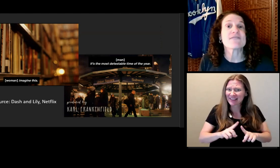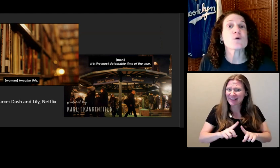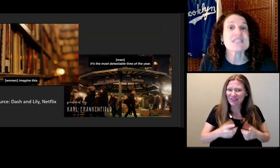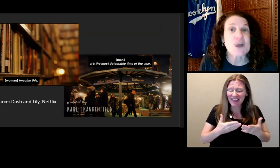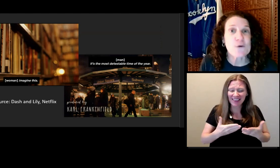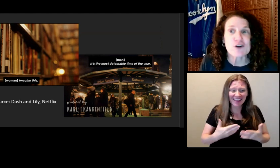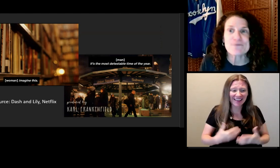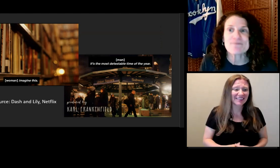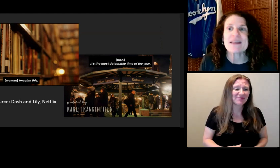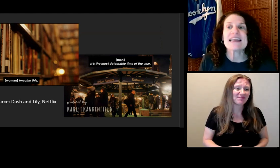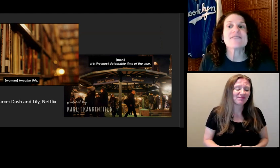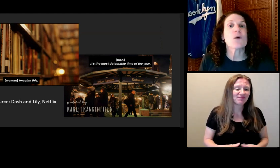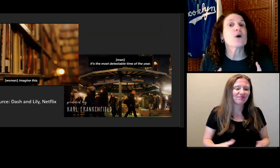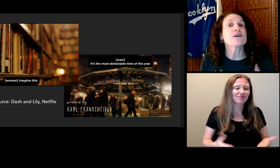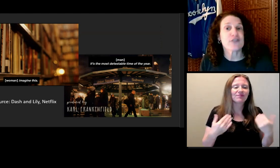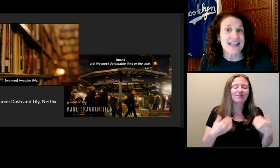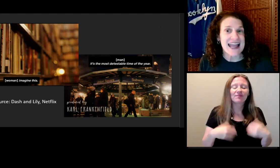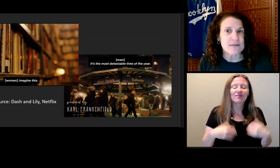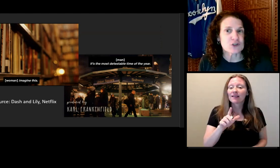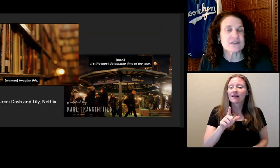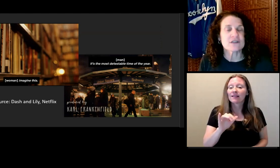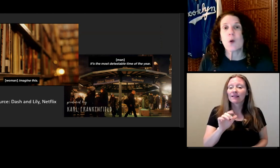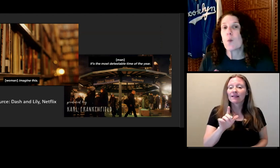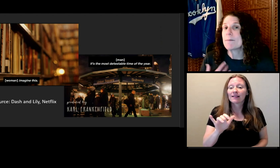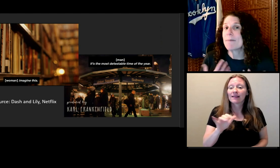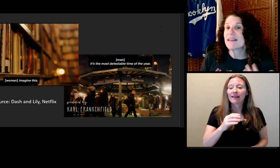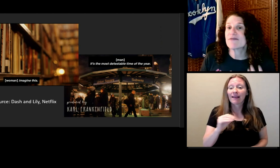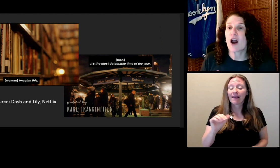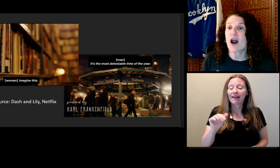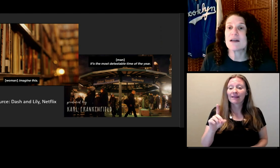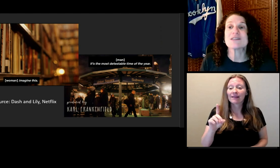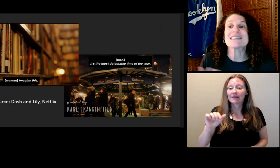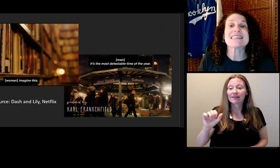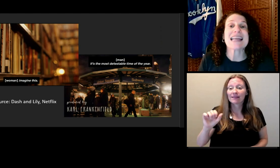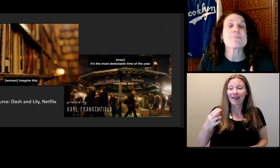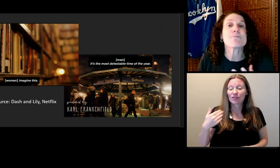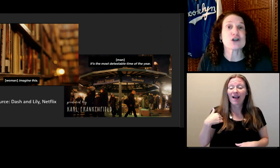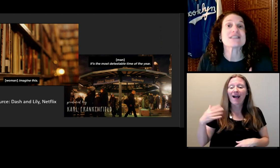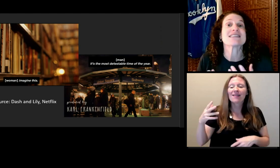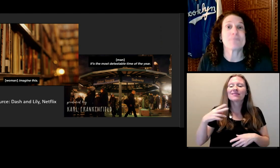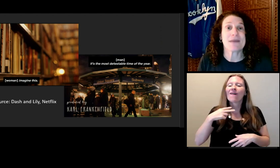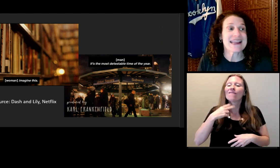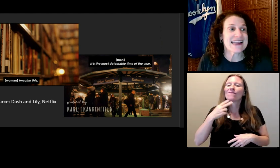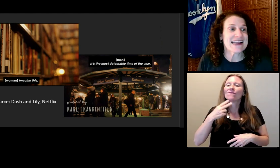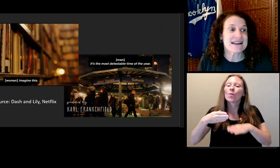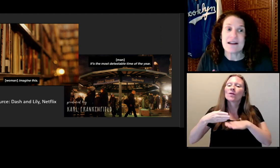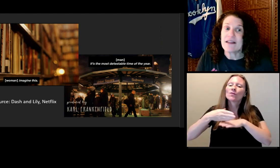If it weren't for the captions, we might have thought it was the same person speaking. This makes a big difference. Never want to confuse your viewers and have them wondering: Who said that?